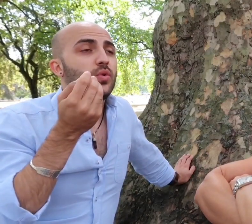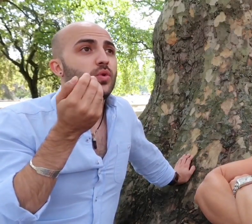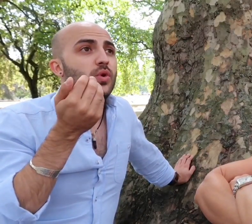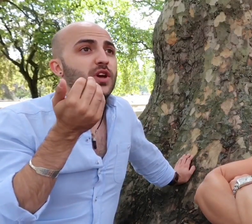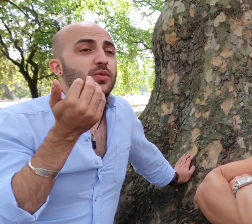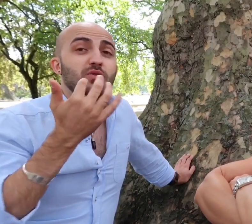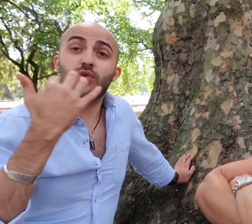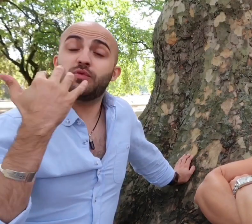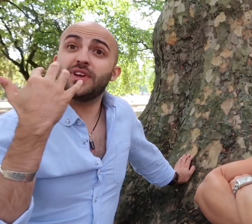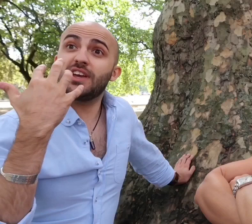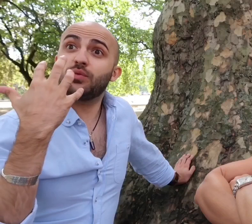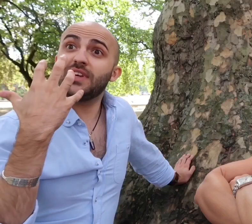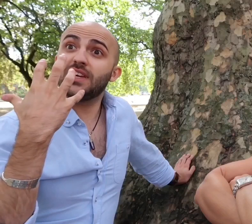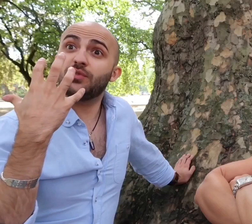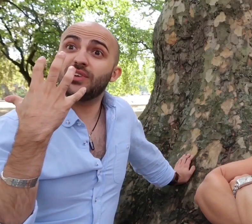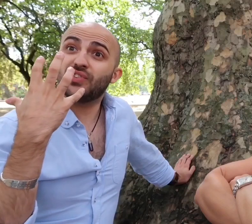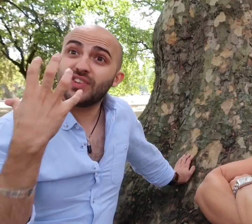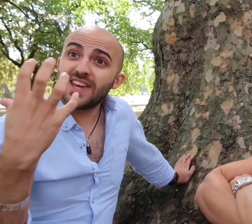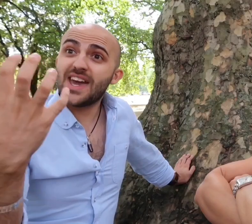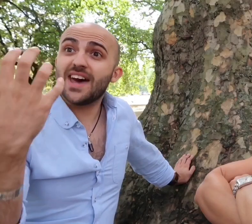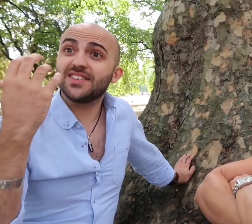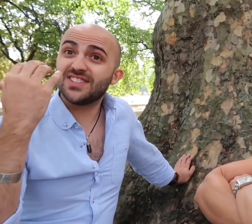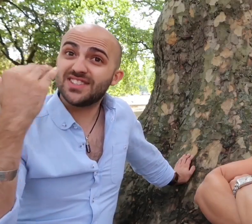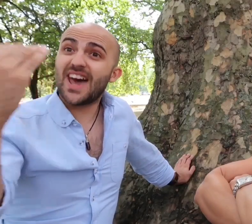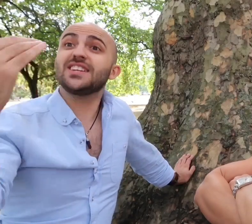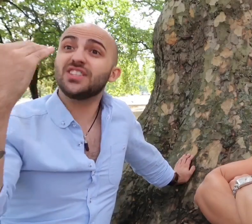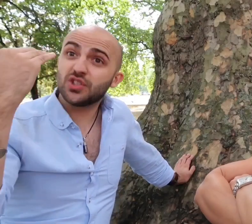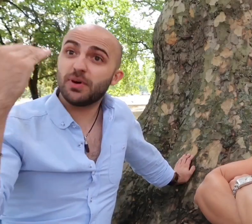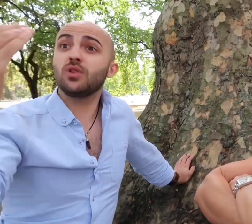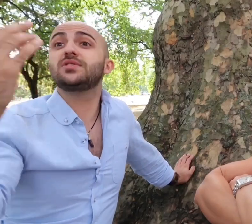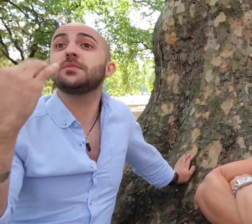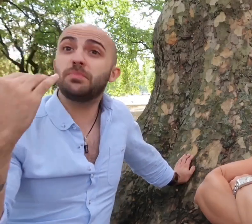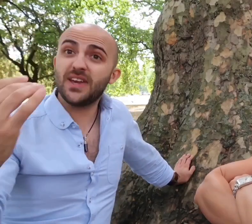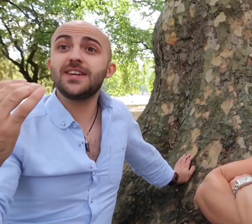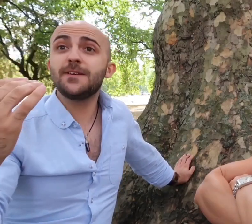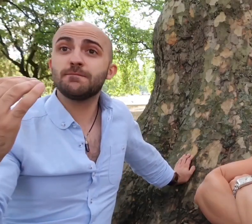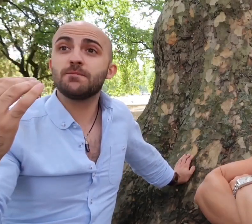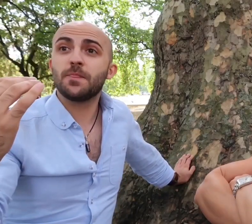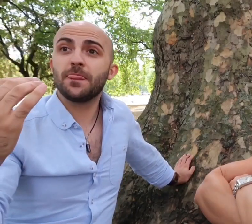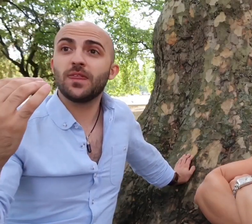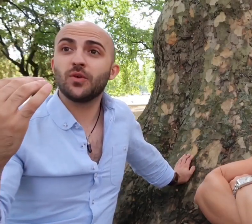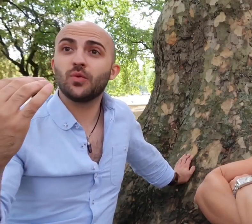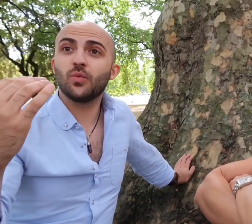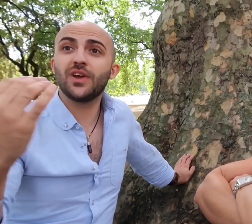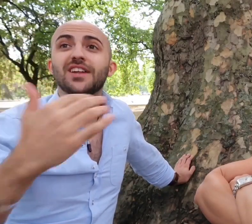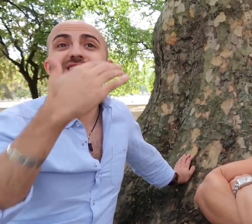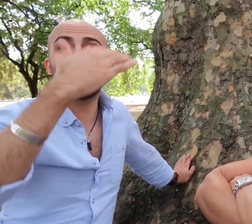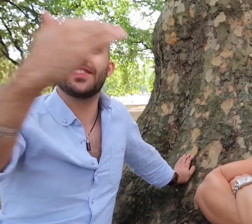if we if we if we if we see it at the standard it's supposed to be we understand